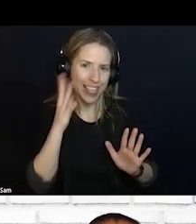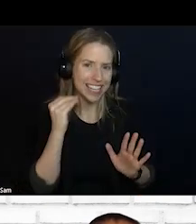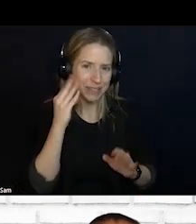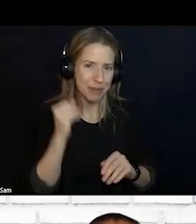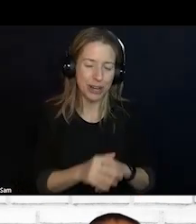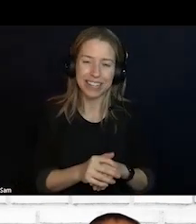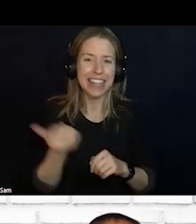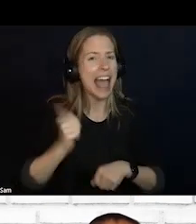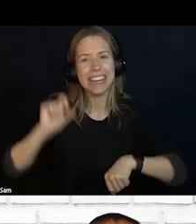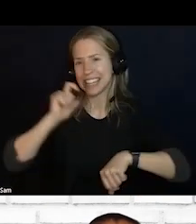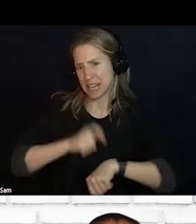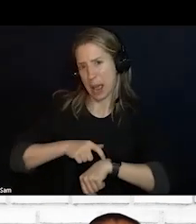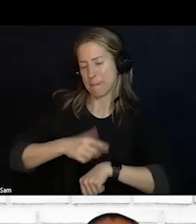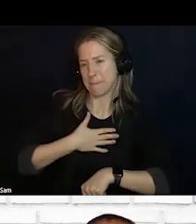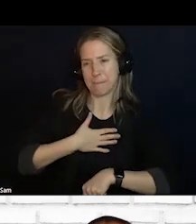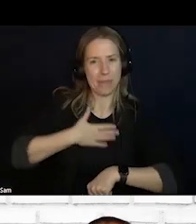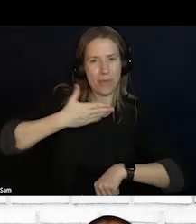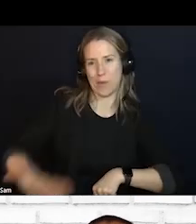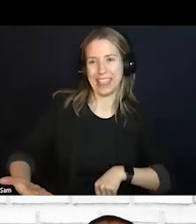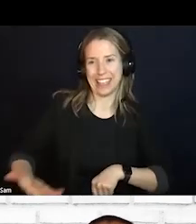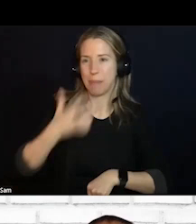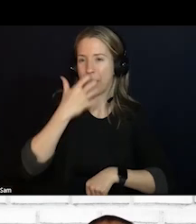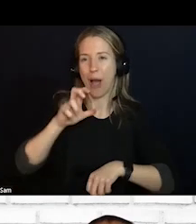BE IN THE HOT SEAT. I FEEL GOOD AMONG THE